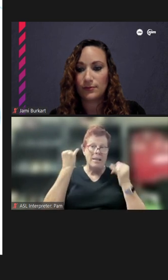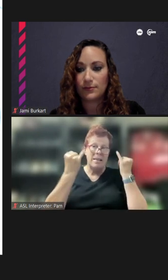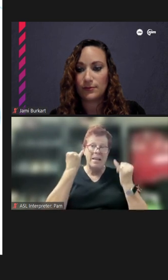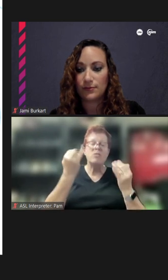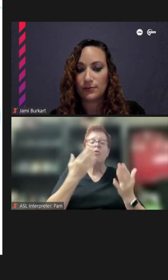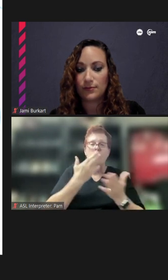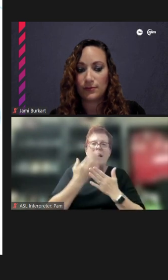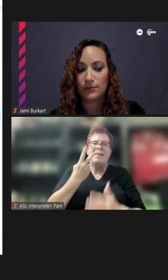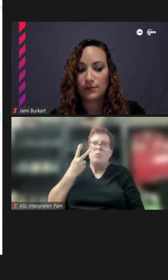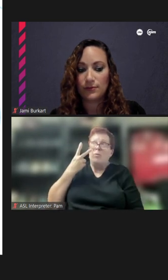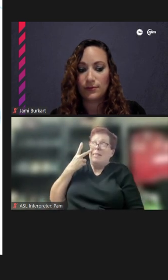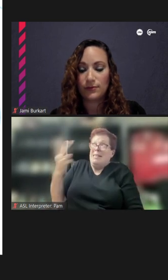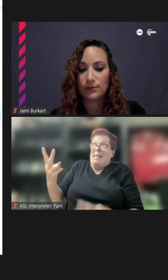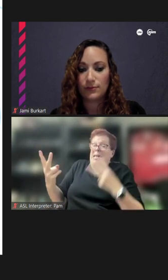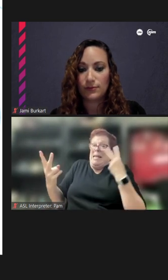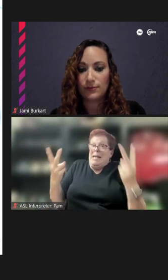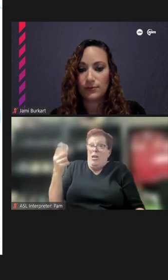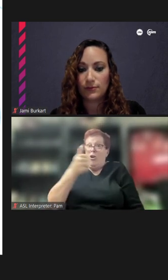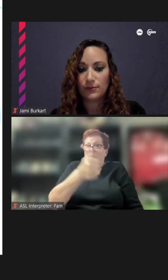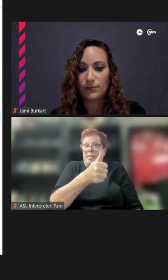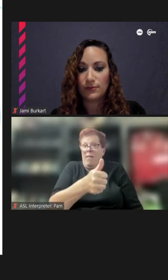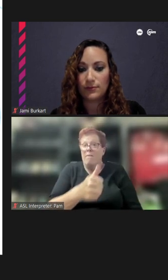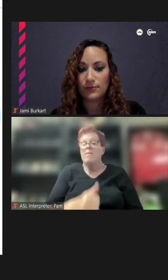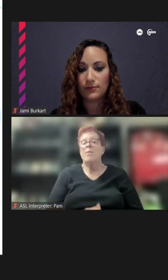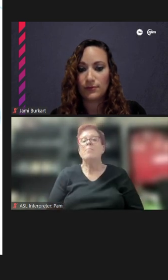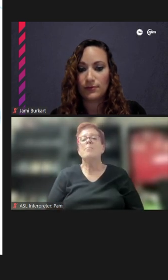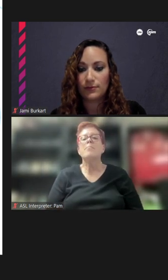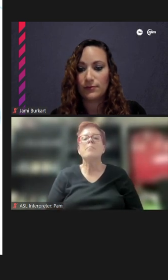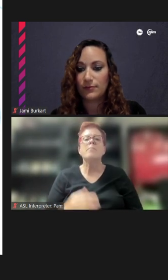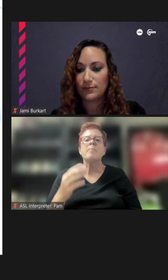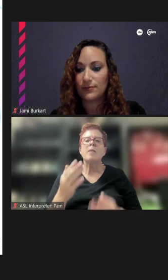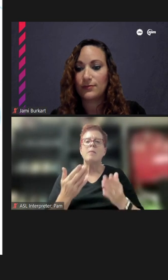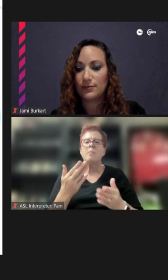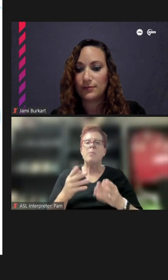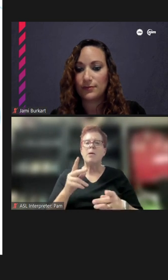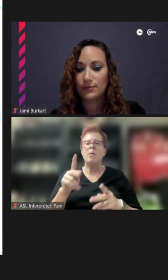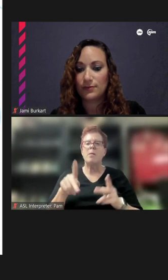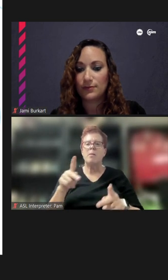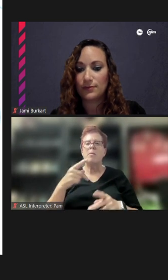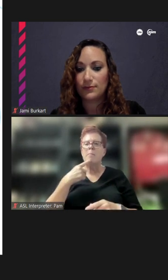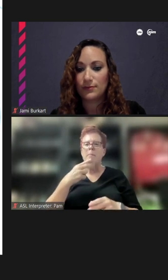because previously, someone mentioned the Green Mill, but then it seems that Lawrence